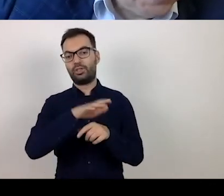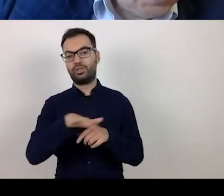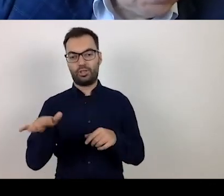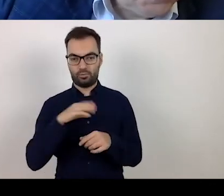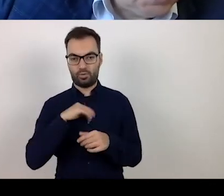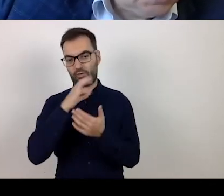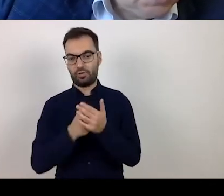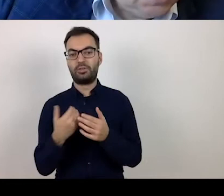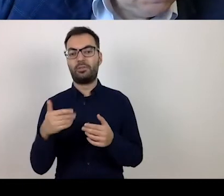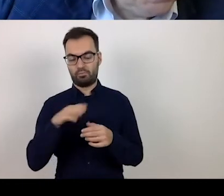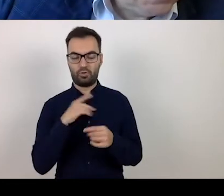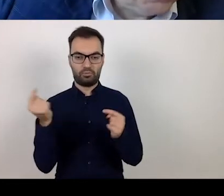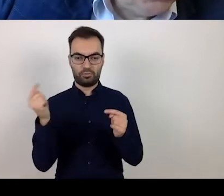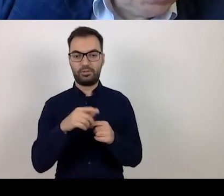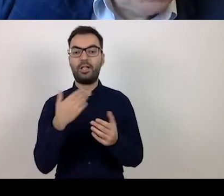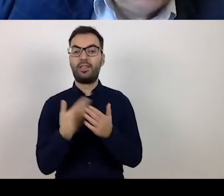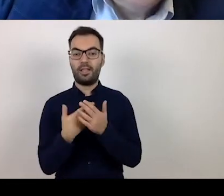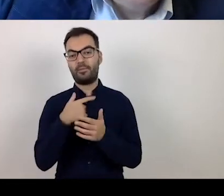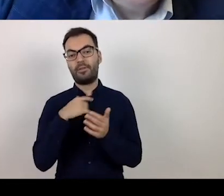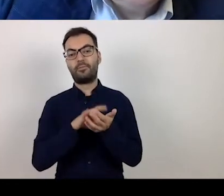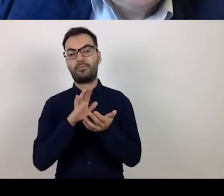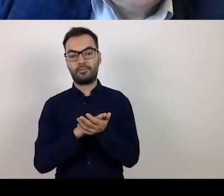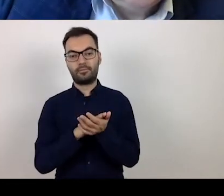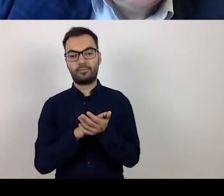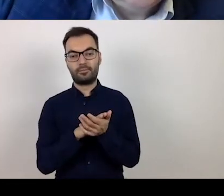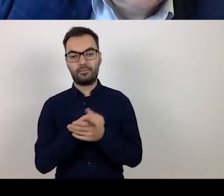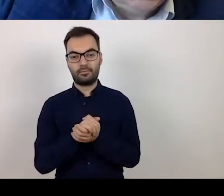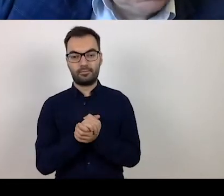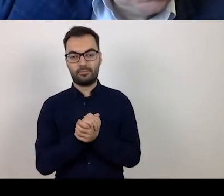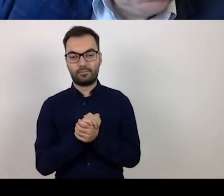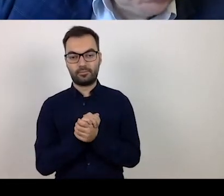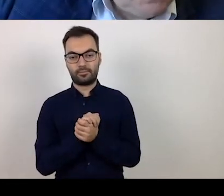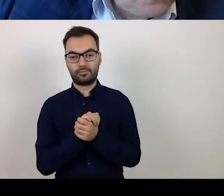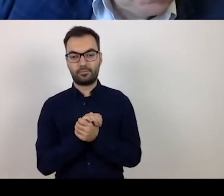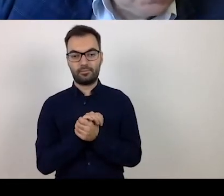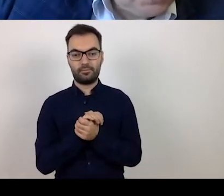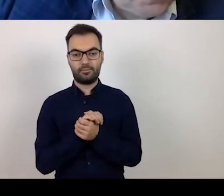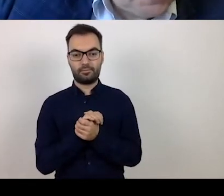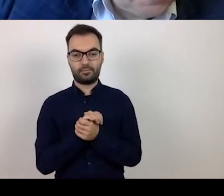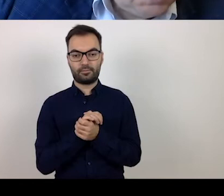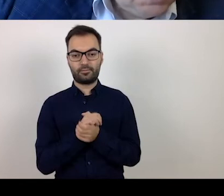Then, under the rubric I mentioned, we state.